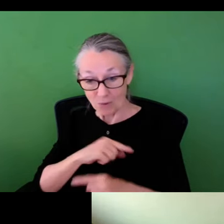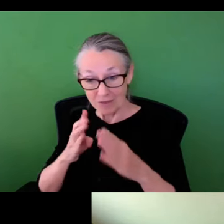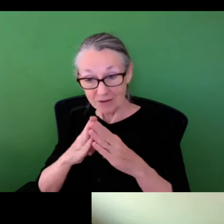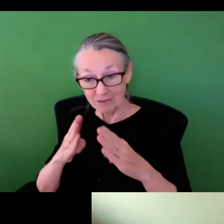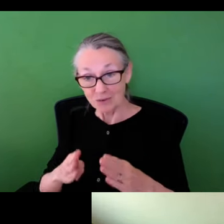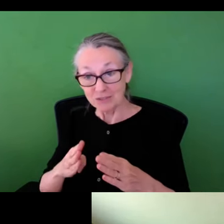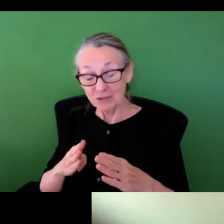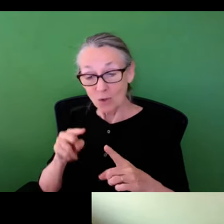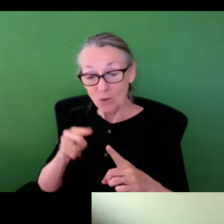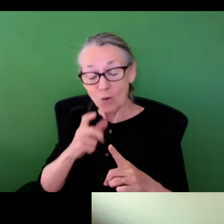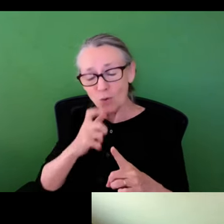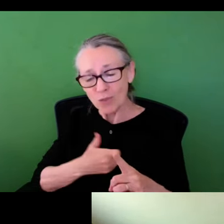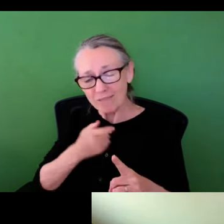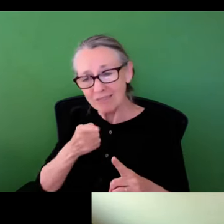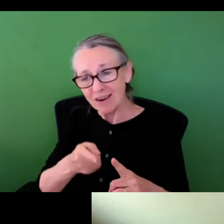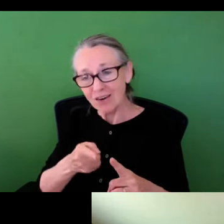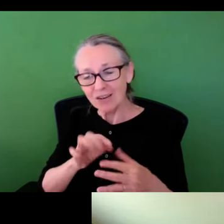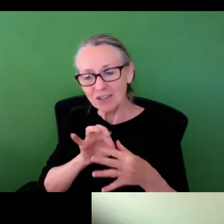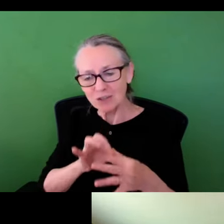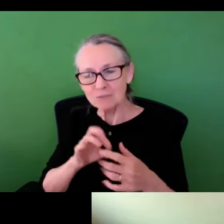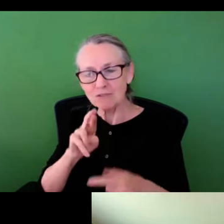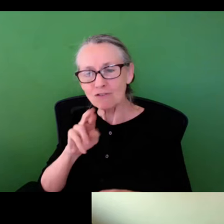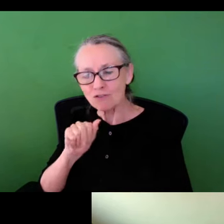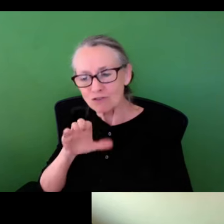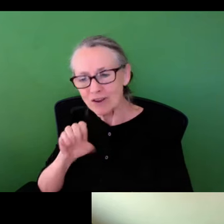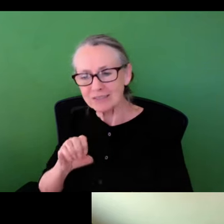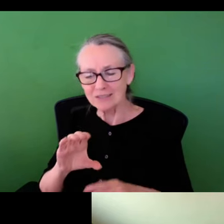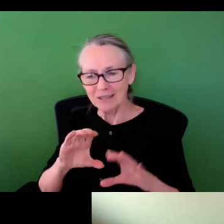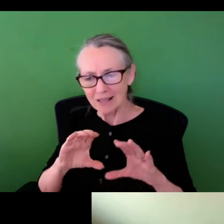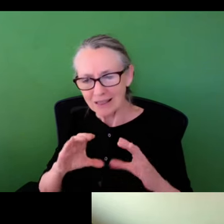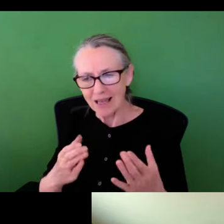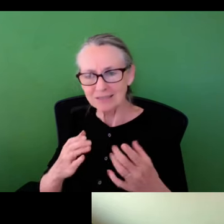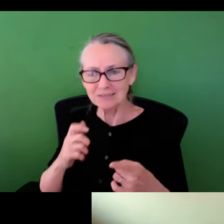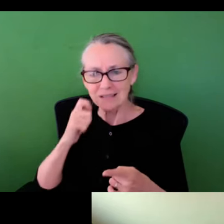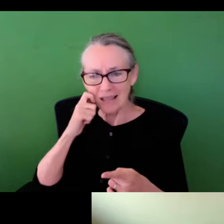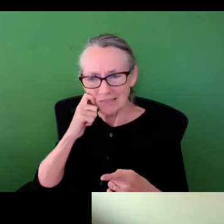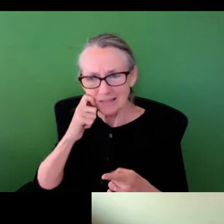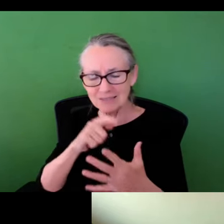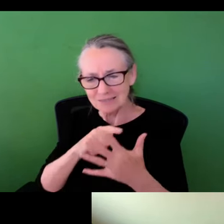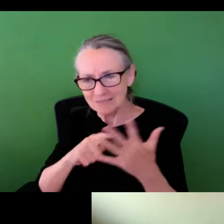tax basis that set the stage for improvement. If you want to understand the quality of housing you can usually look like two lives